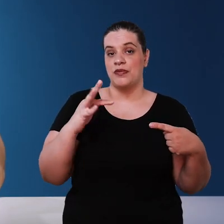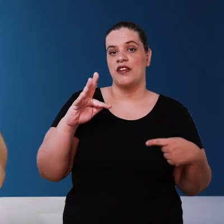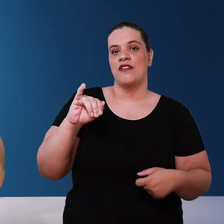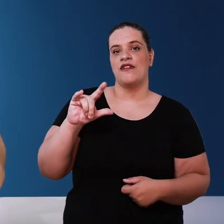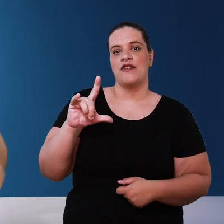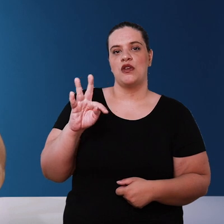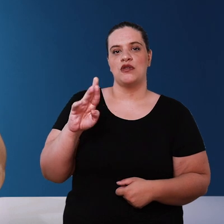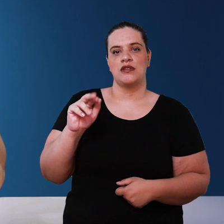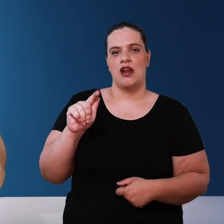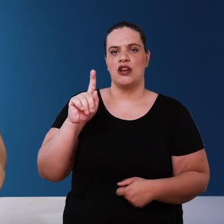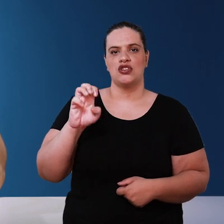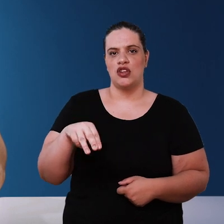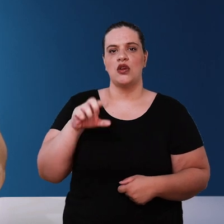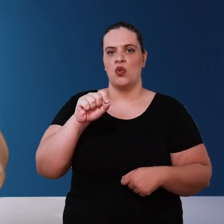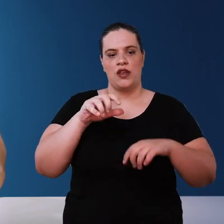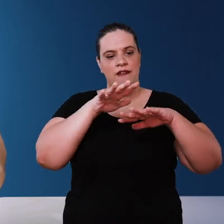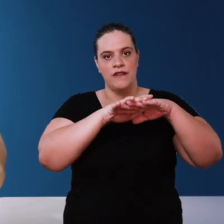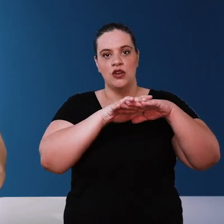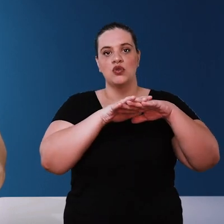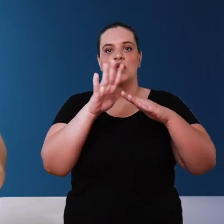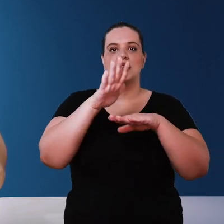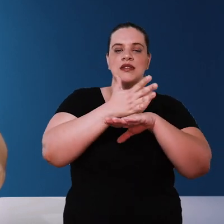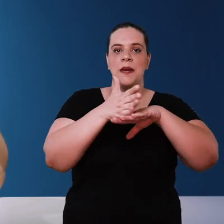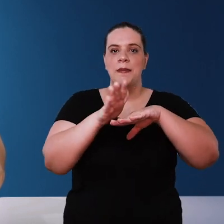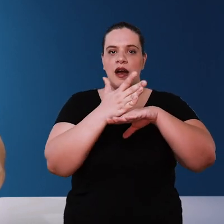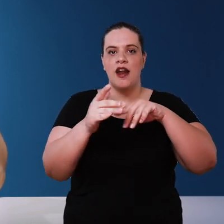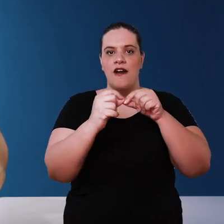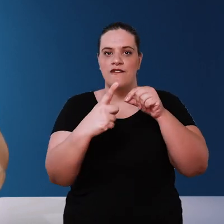made with a leaf separator filter that aims to eliminate